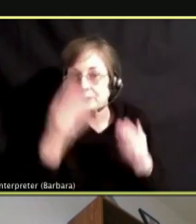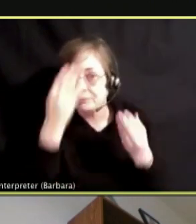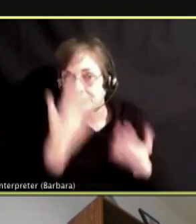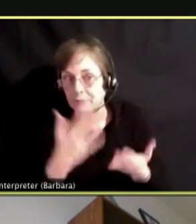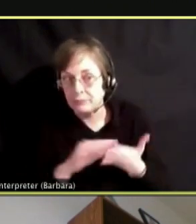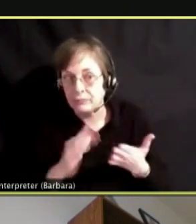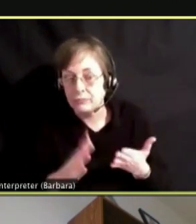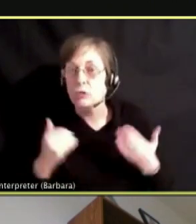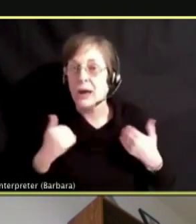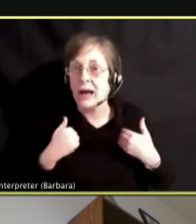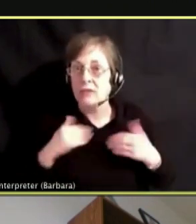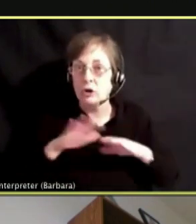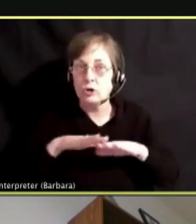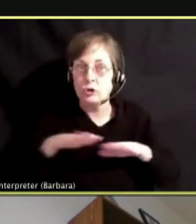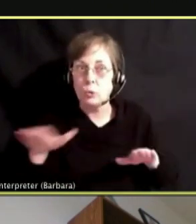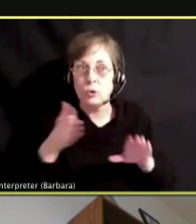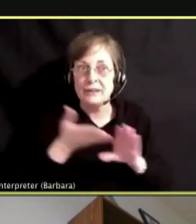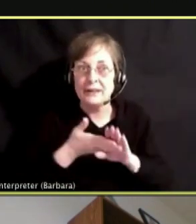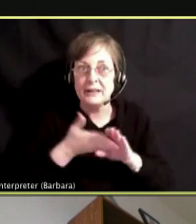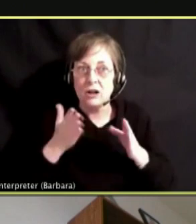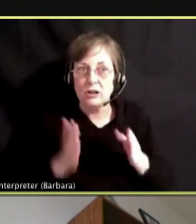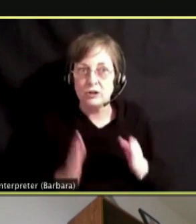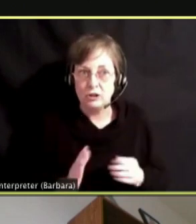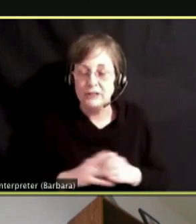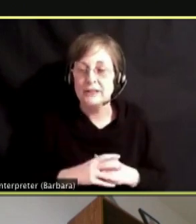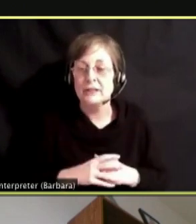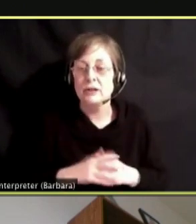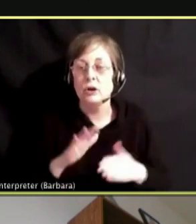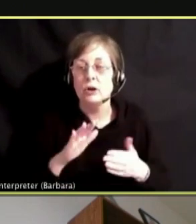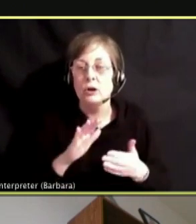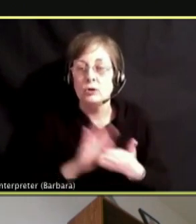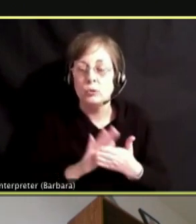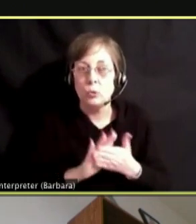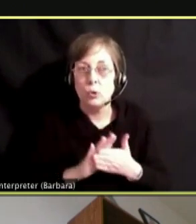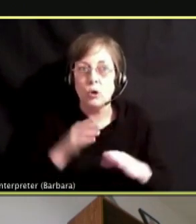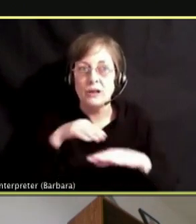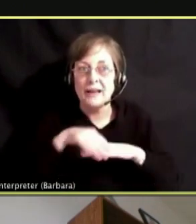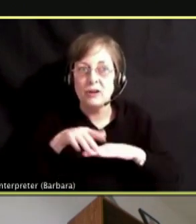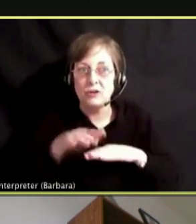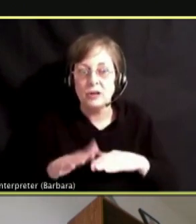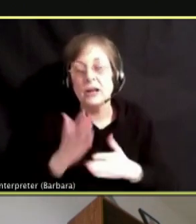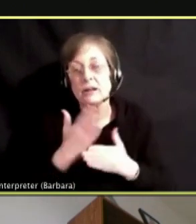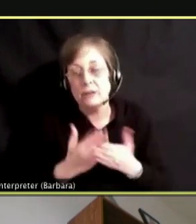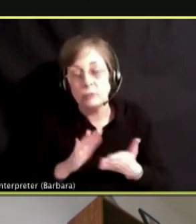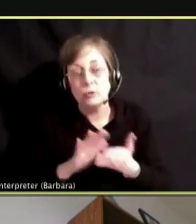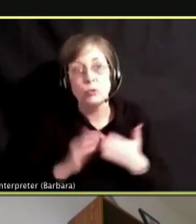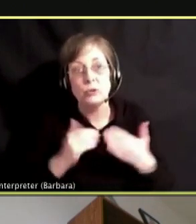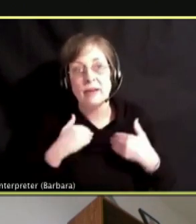YOU HAVE YOUR SCHOOL COUNSELORS TO RESUME YOUR SCHOOLS EVEN IF SOCIAL WORKERS THAT ARE HERE TO PROVIDE SUPPORT.